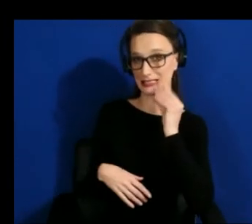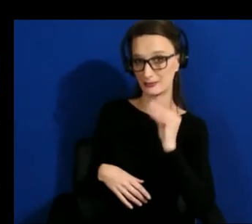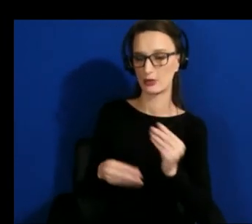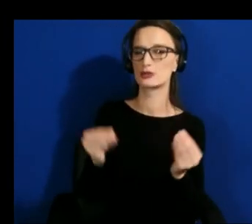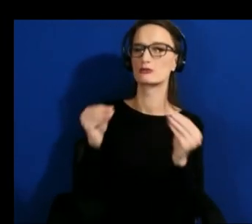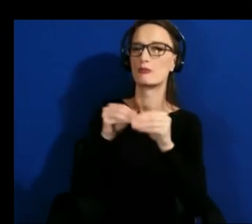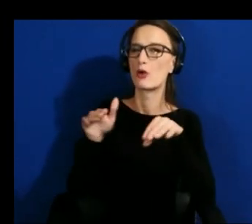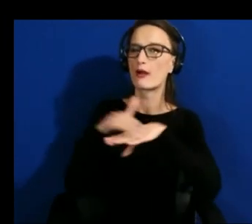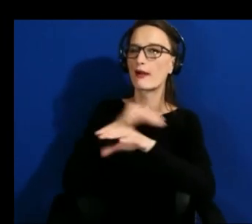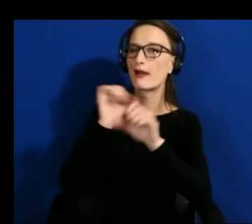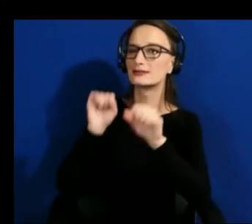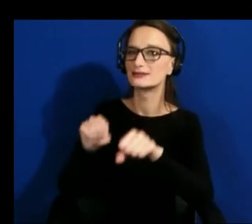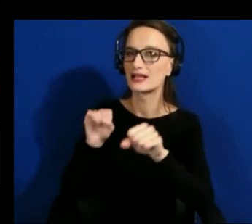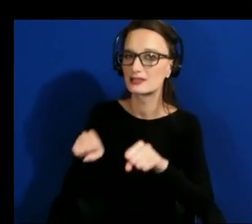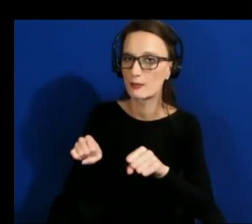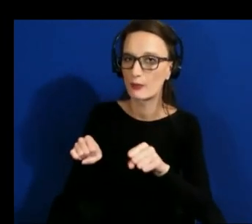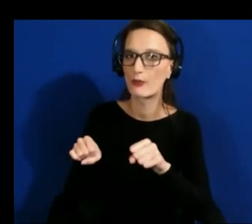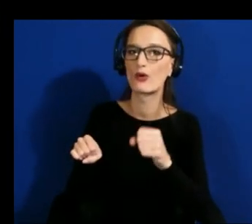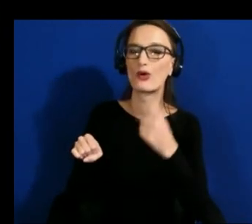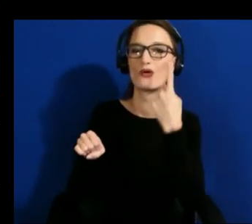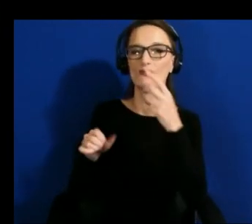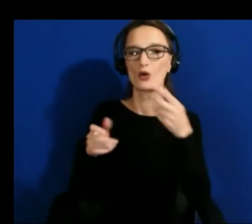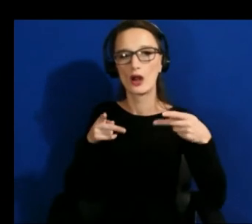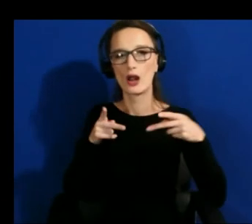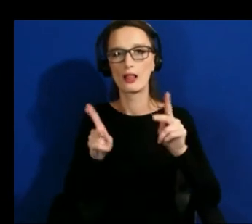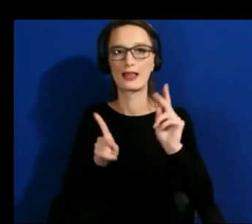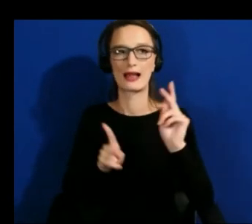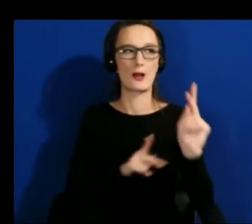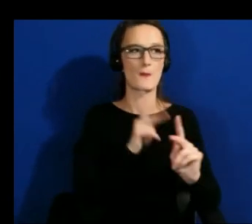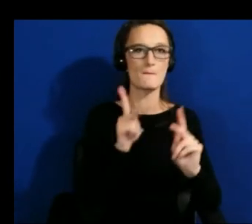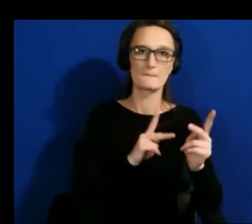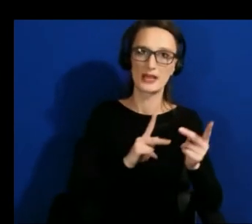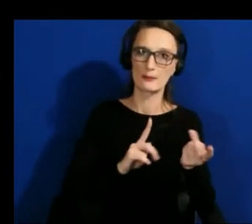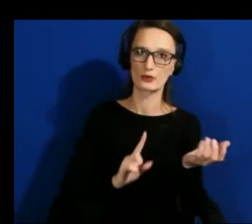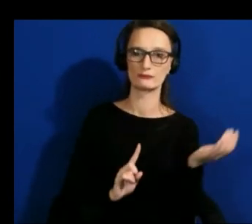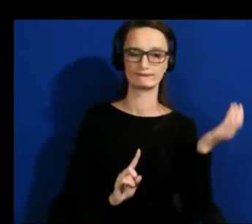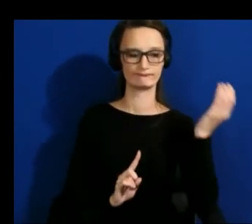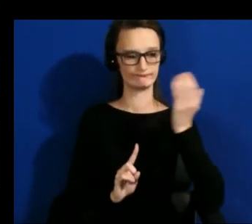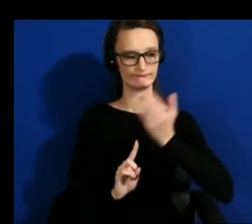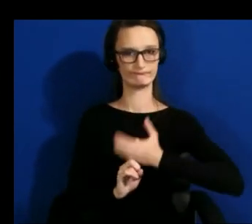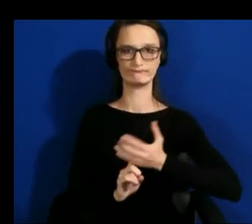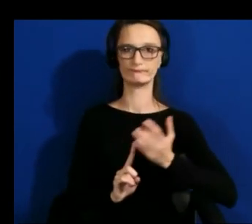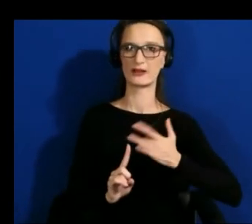to be and exist in different ways and still have all of these great experiences in the vr